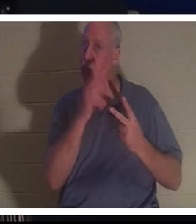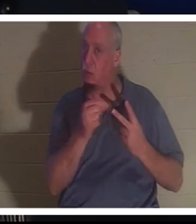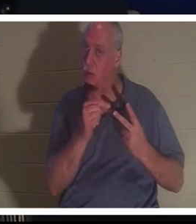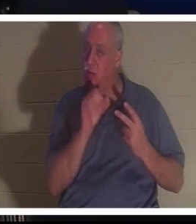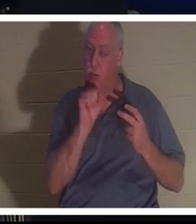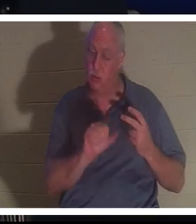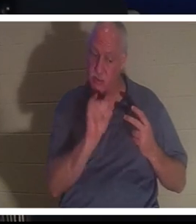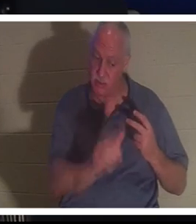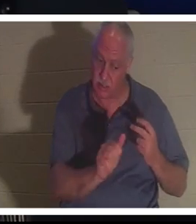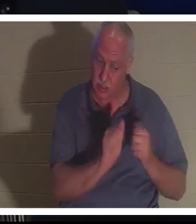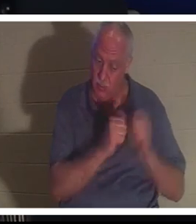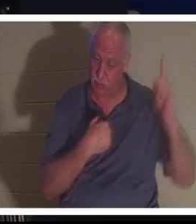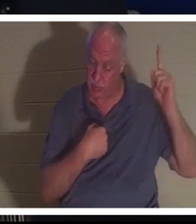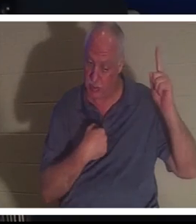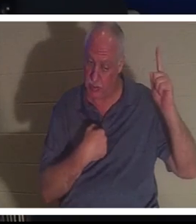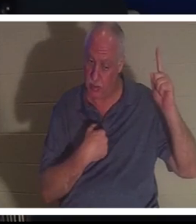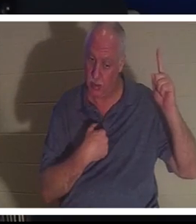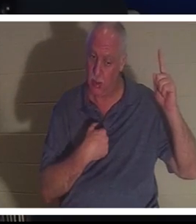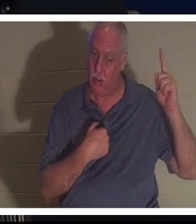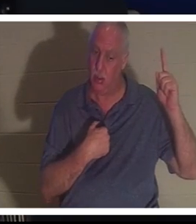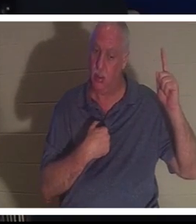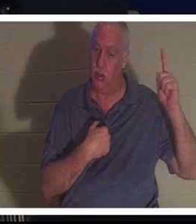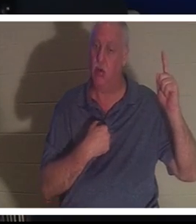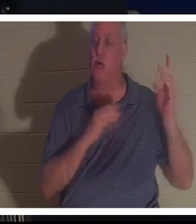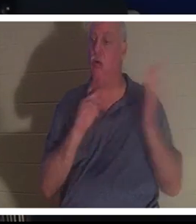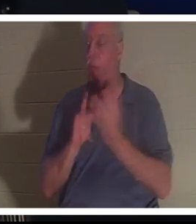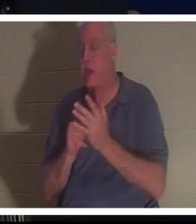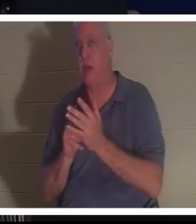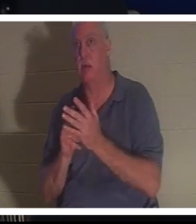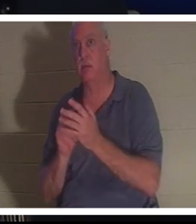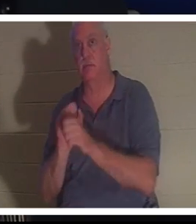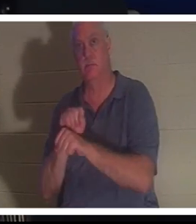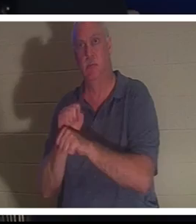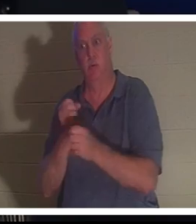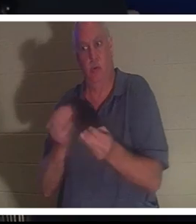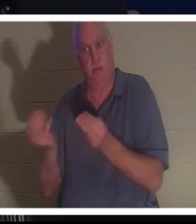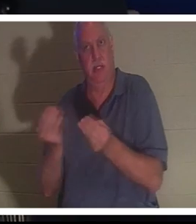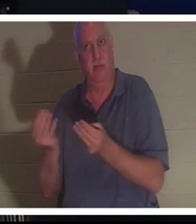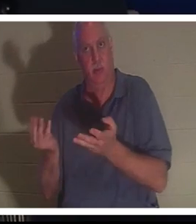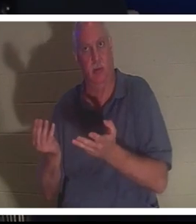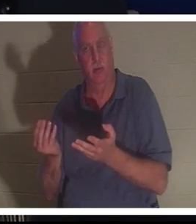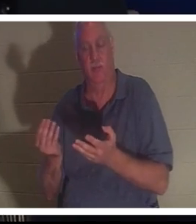with me or you can carry on the work that I've given you on earth. She said that she